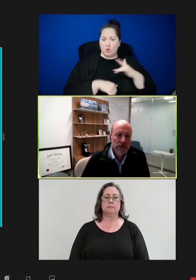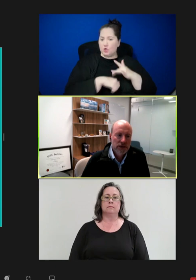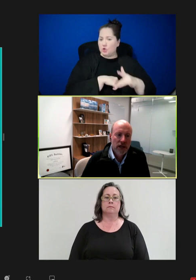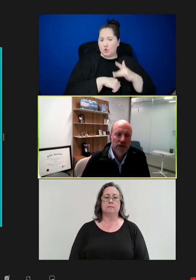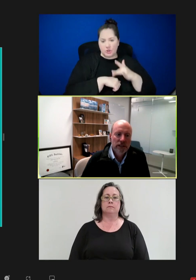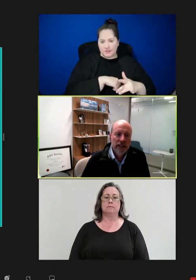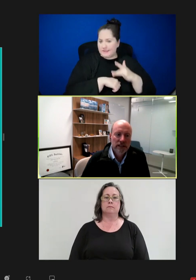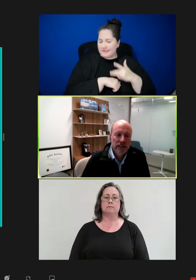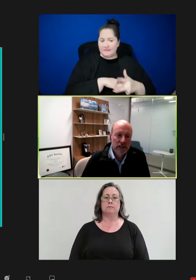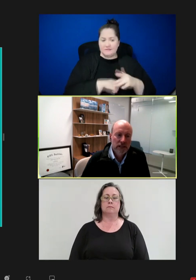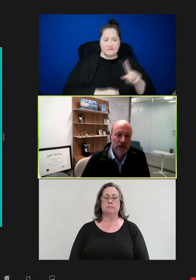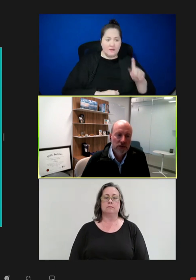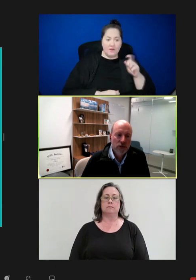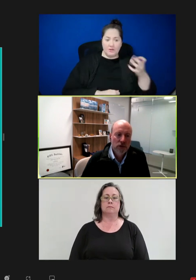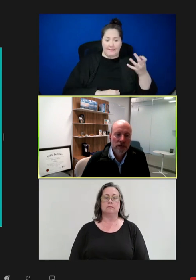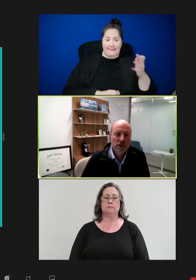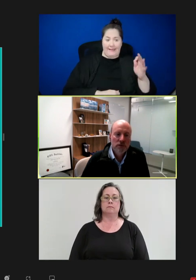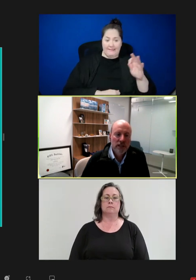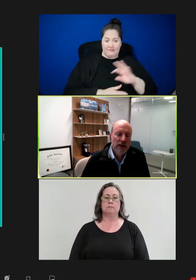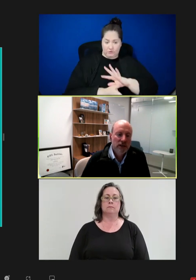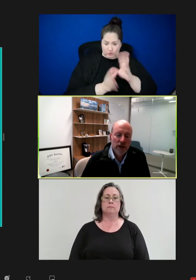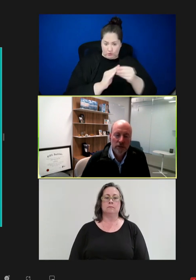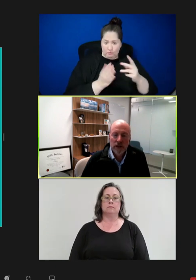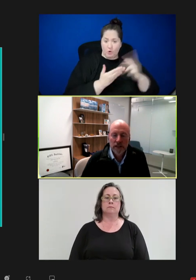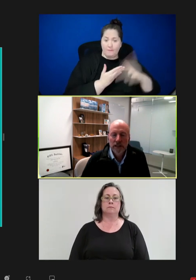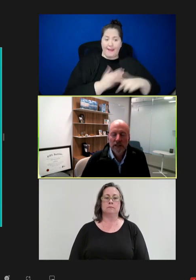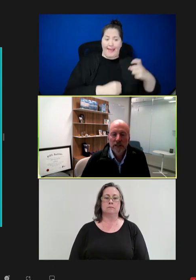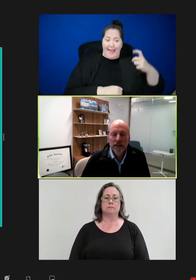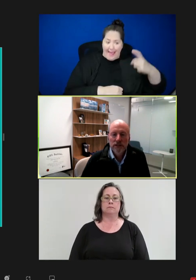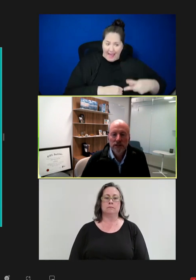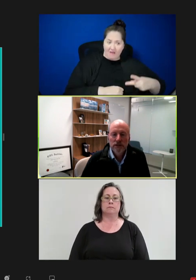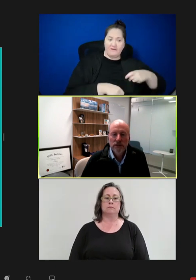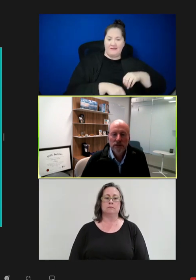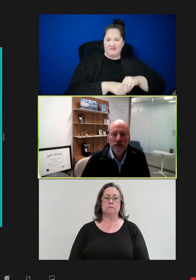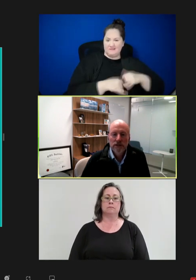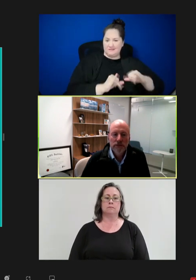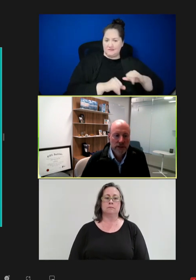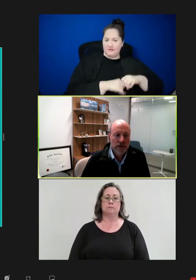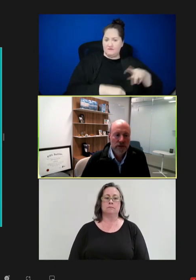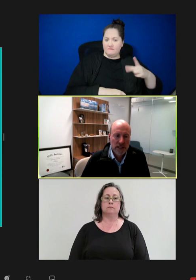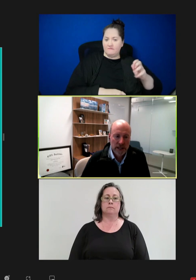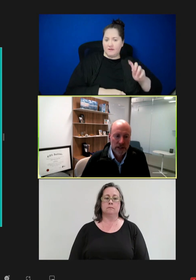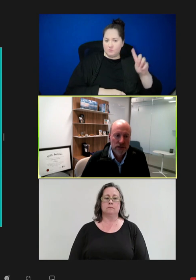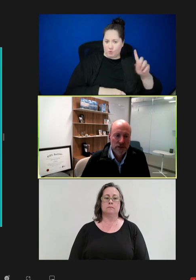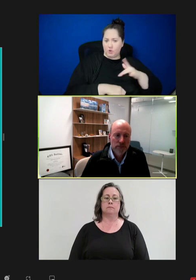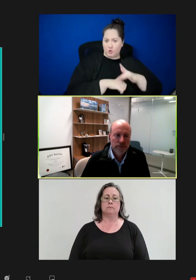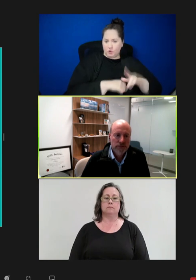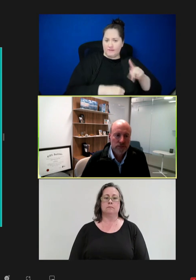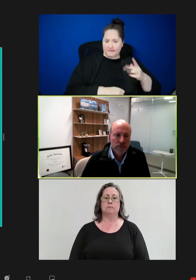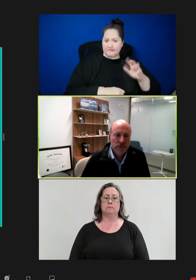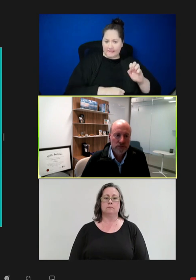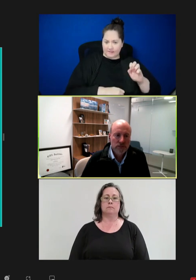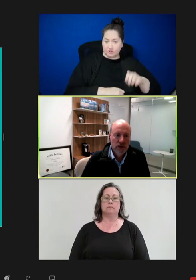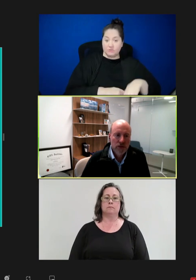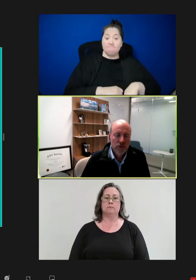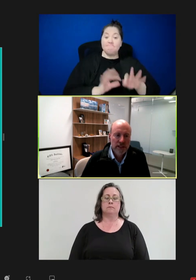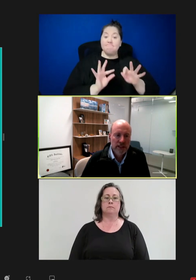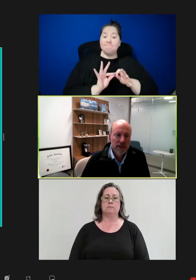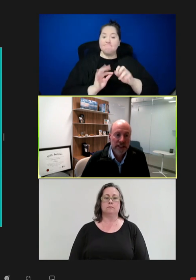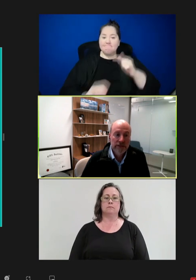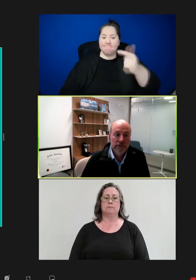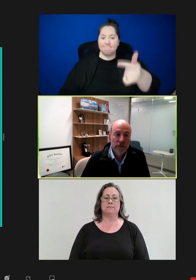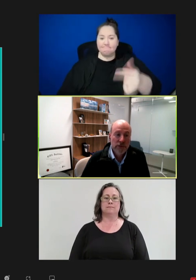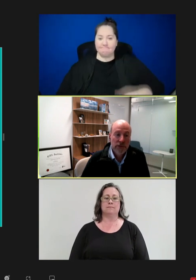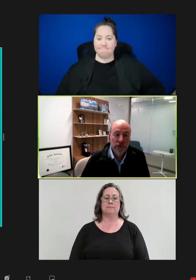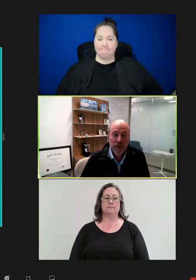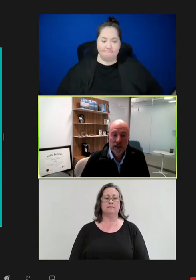It's 119 total programs, almost half the pipeline is very early stage. We technically have three on